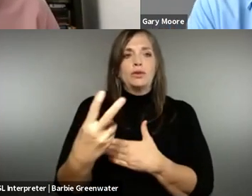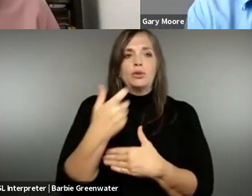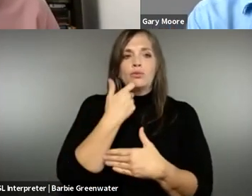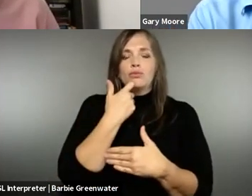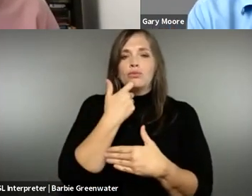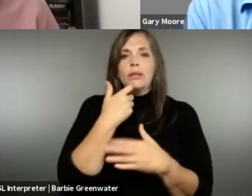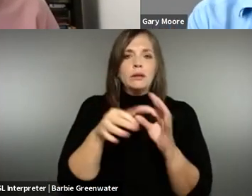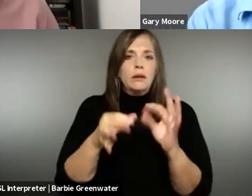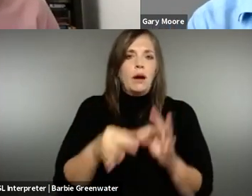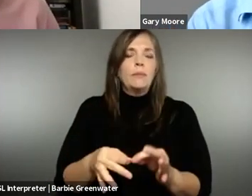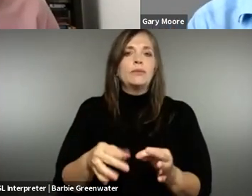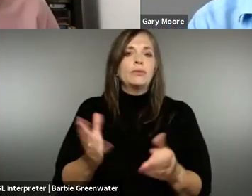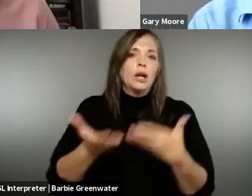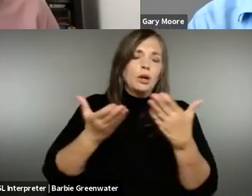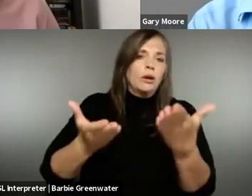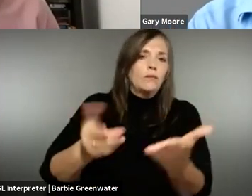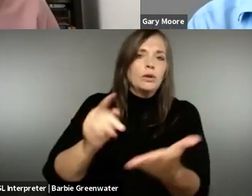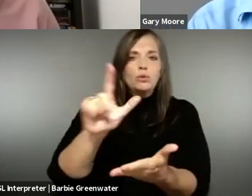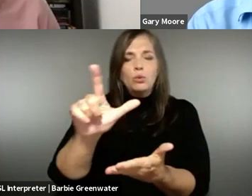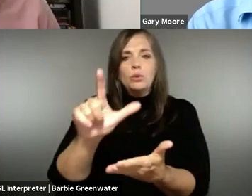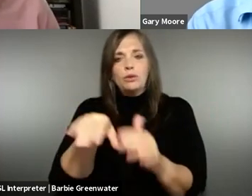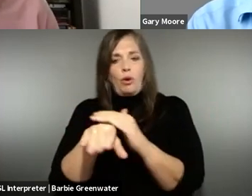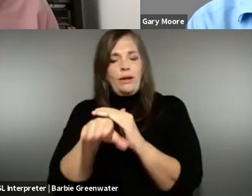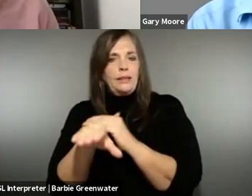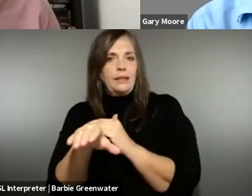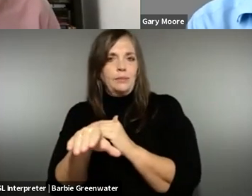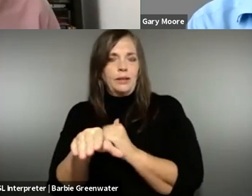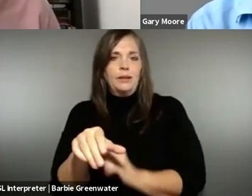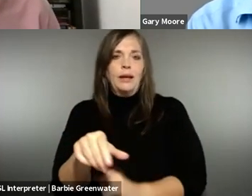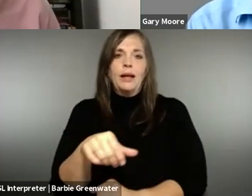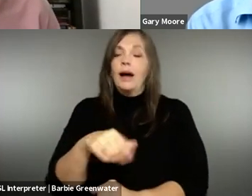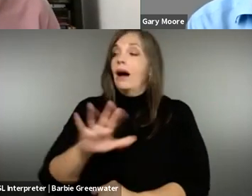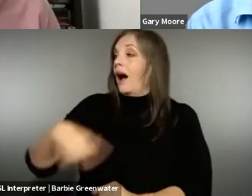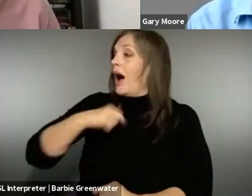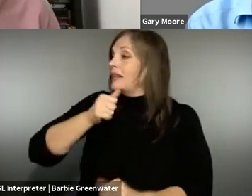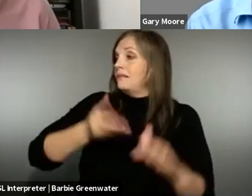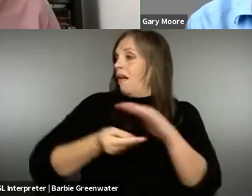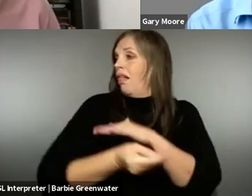presenting on the 19th of May where we present the results of two research